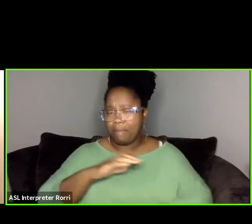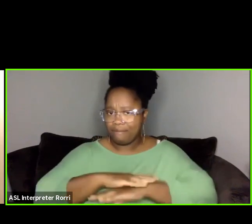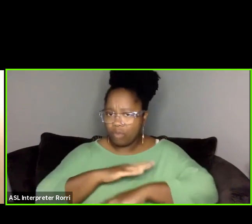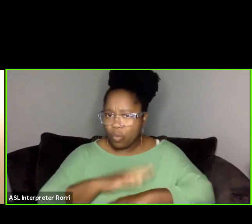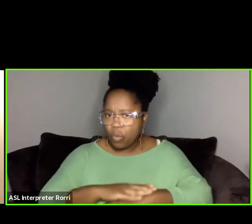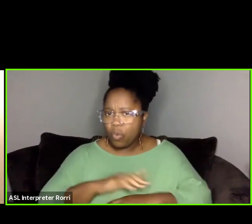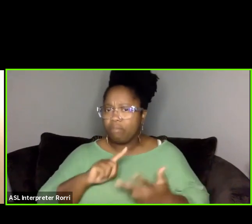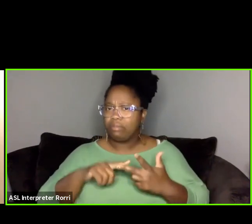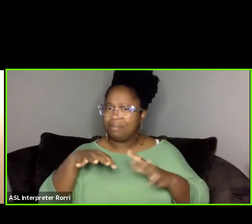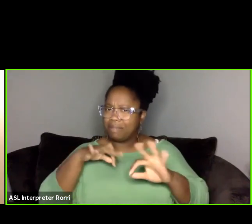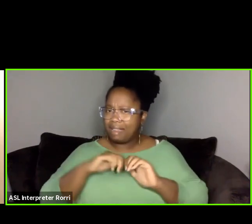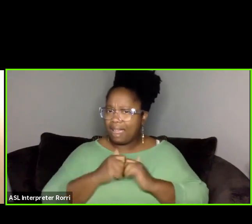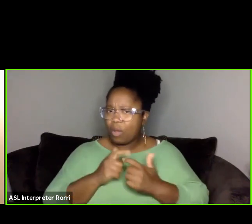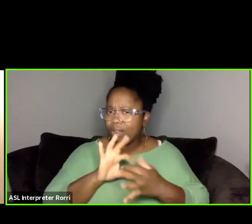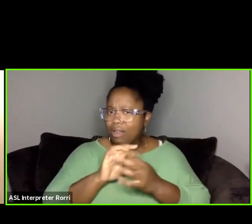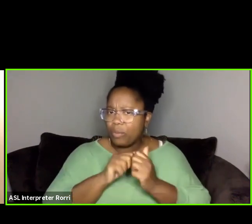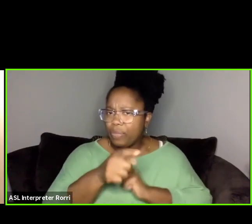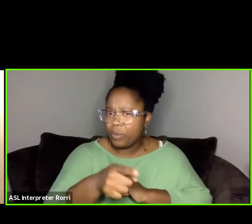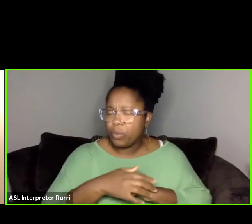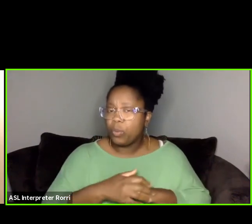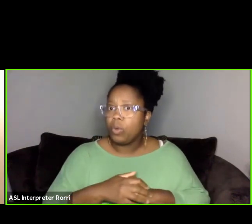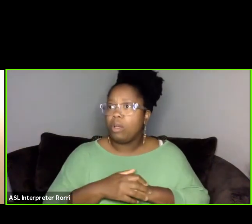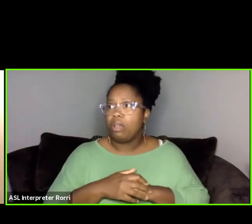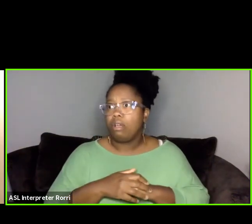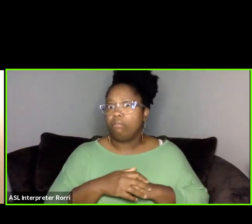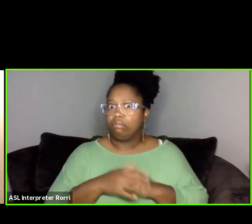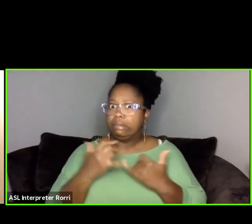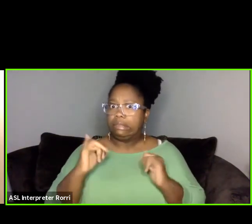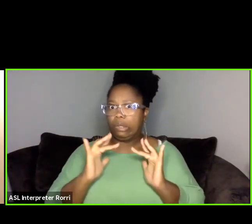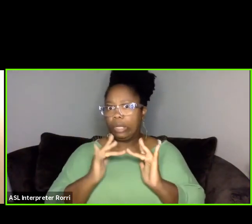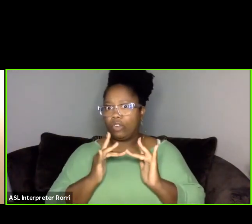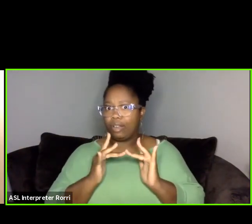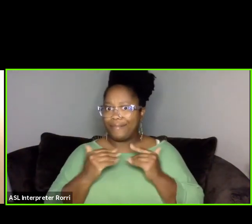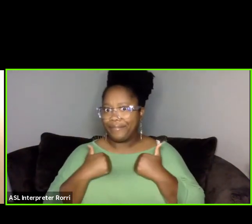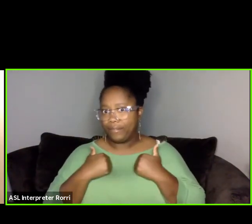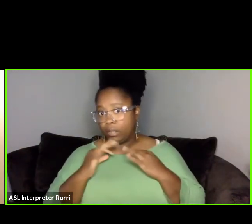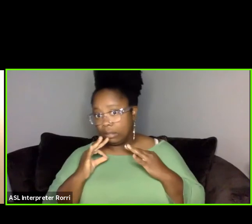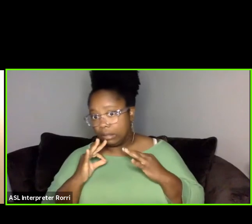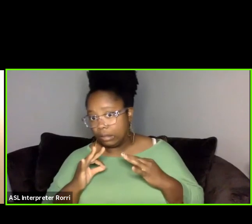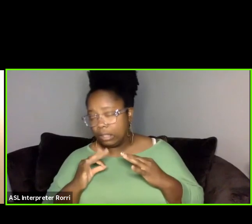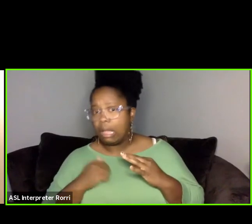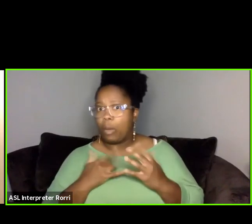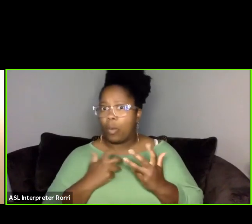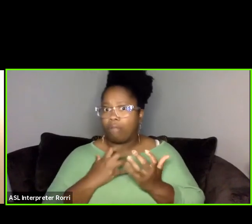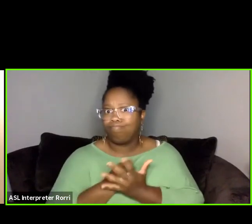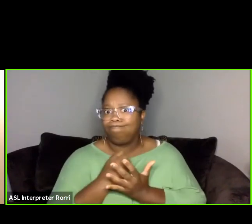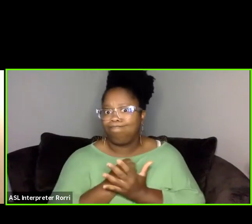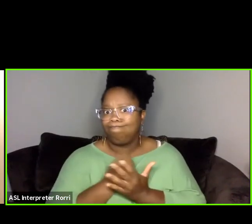I, you know, since I do have the internet connection, I'm so eager to ask you some more questions before it's time for us to close out.